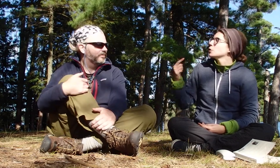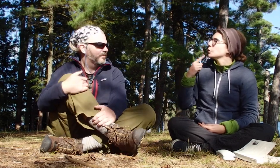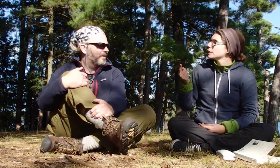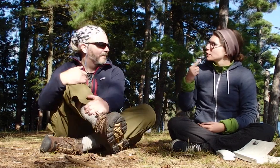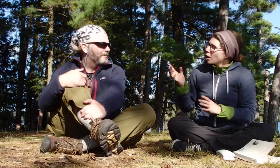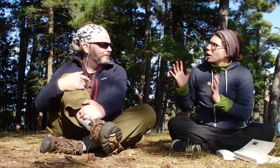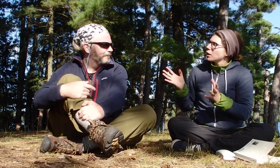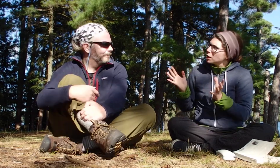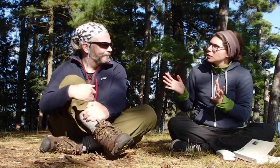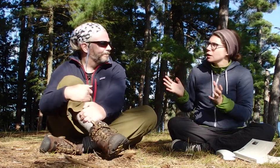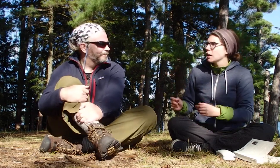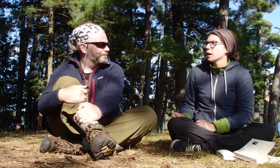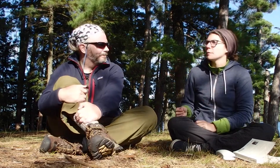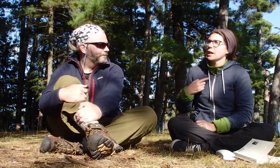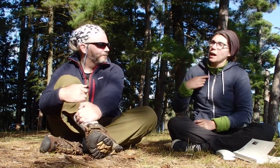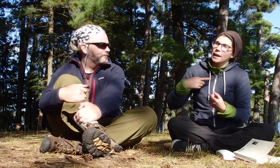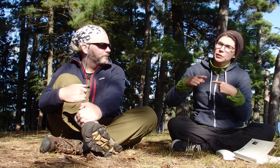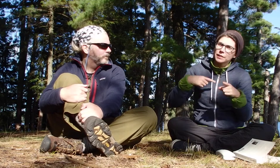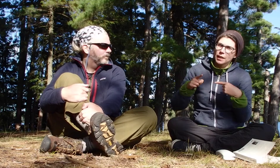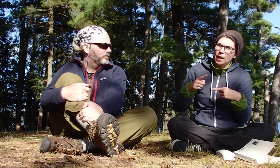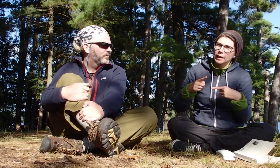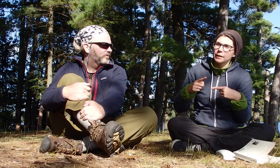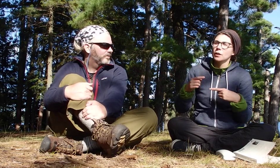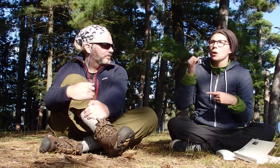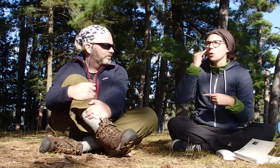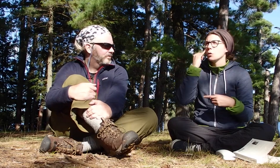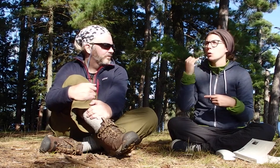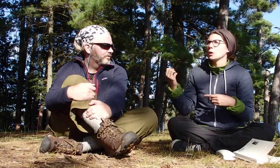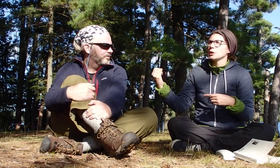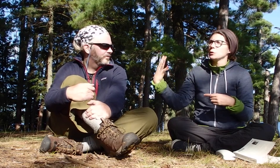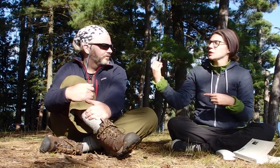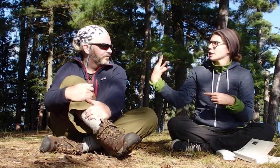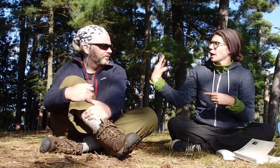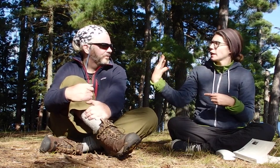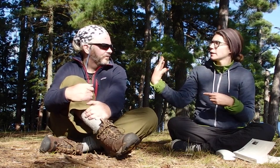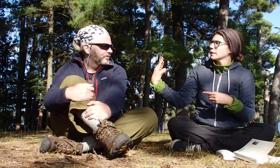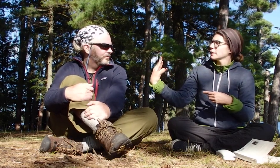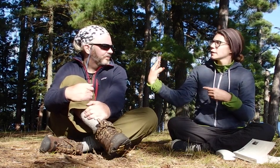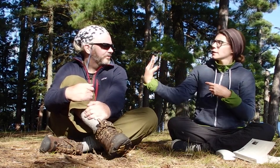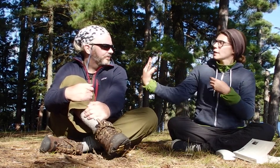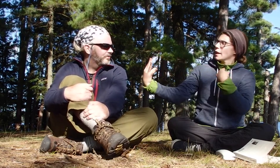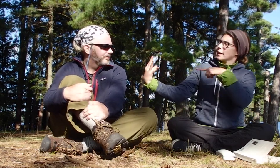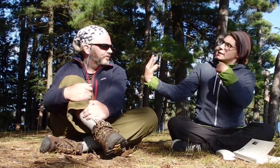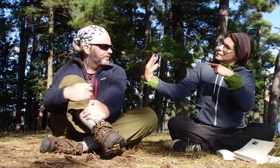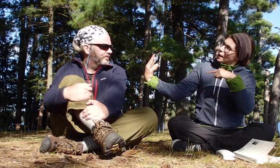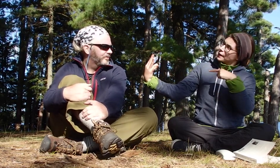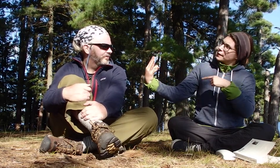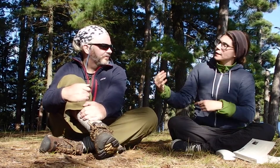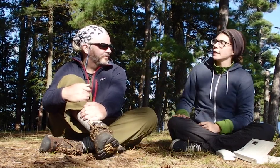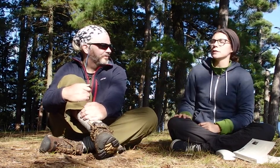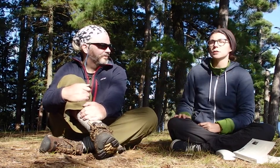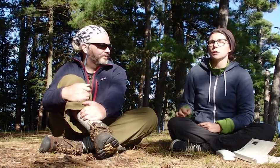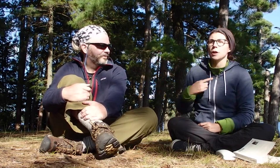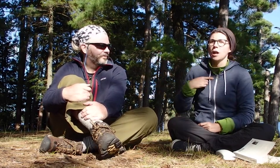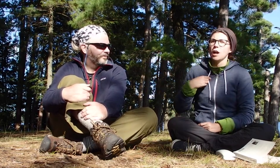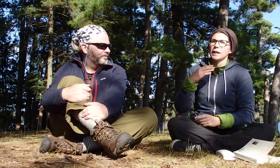So you can talk, I have to sign or use the light and sign or speak into the light, so